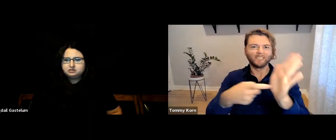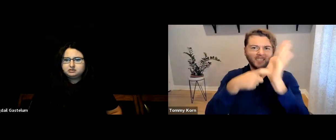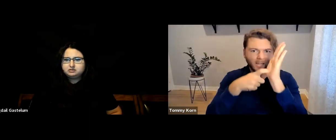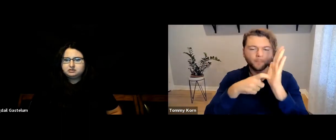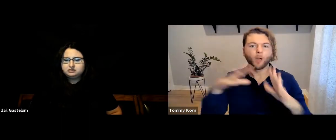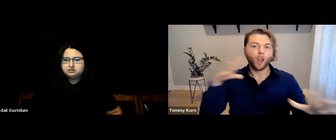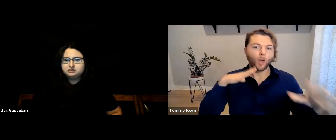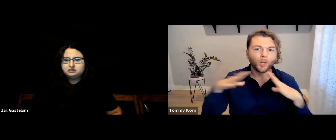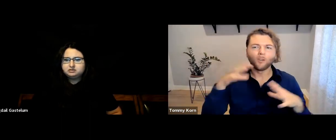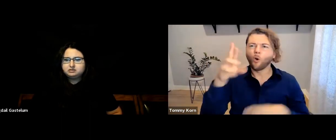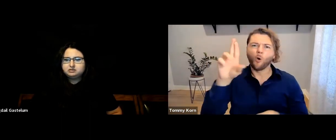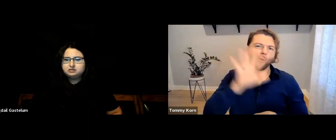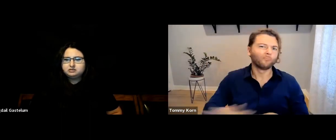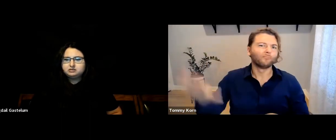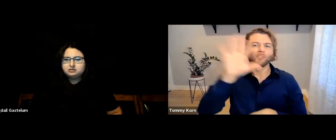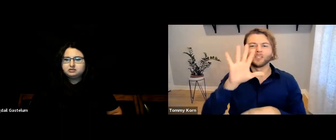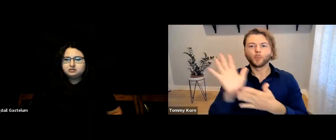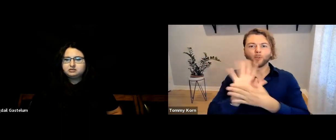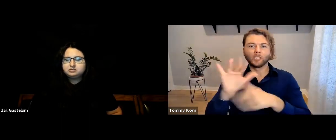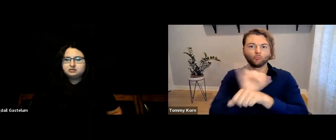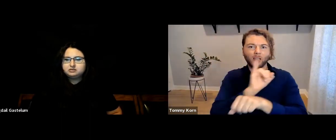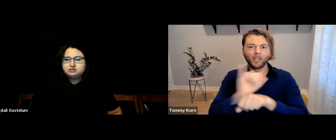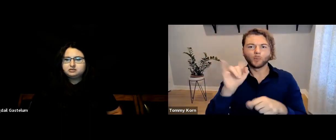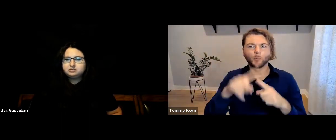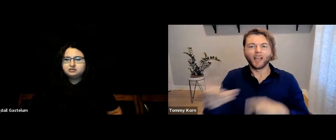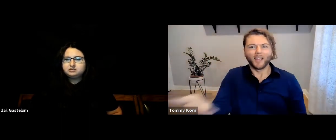in pushing for Hollywood and the broader film industry